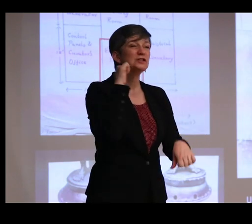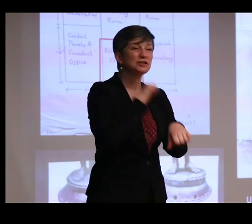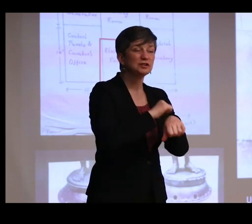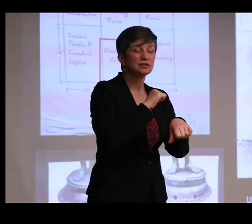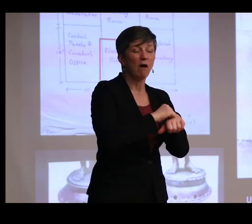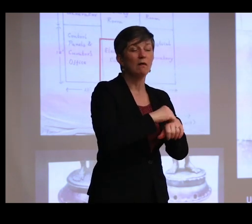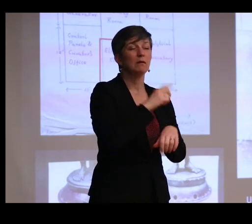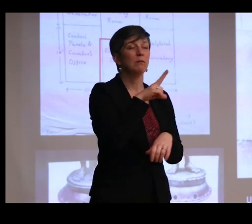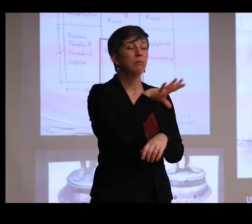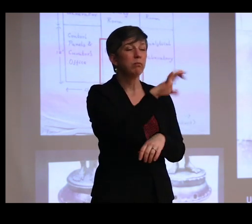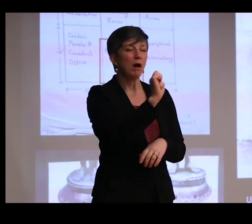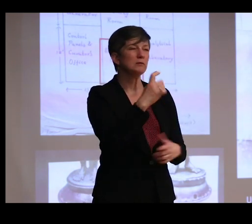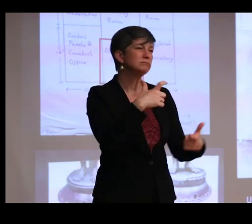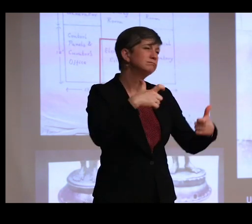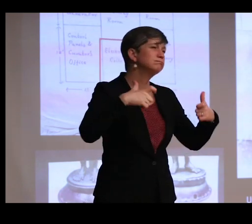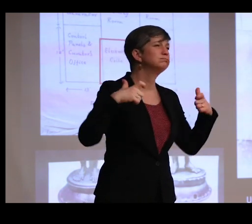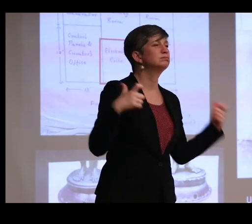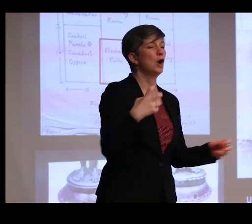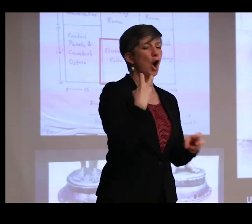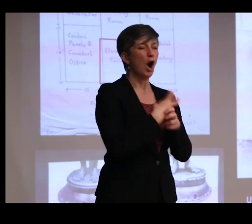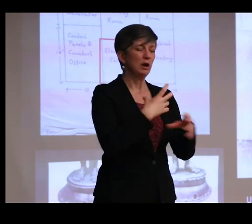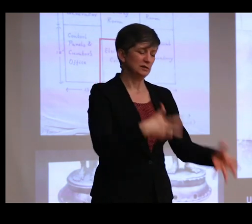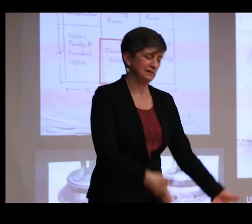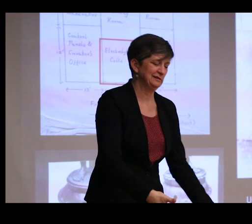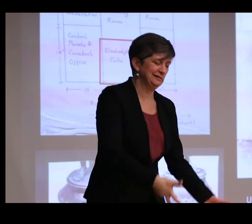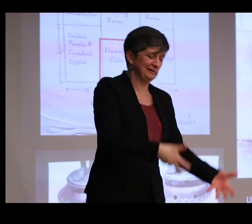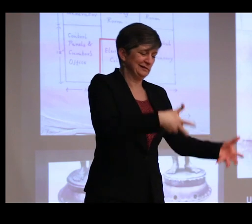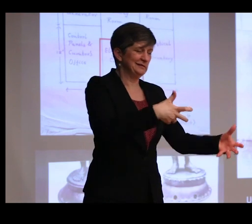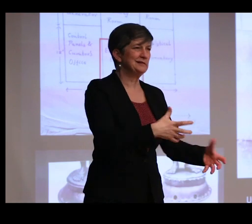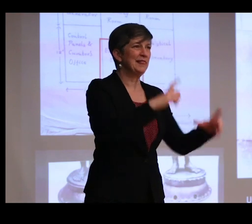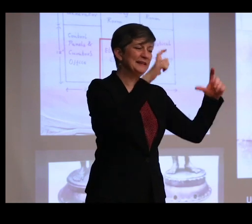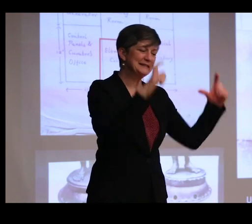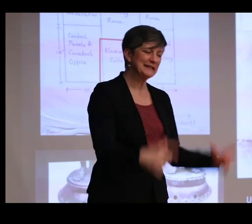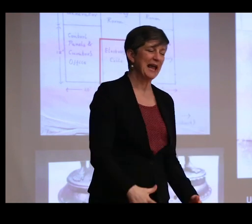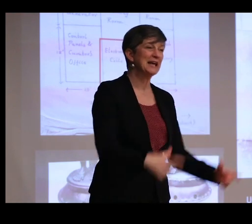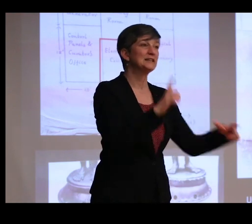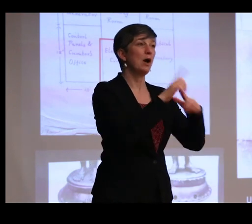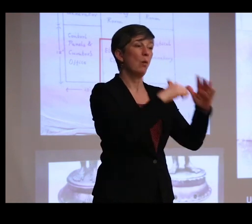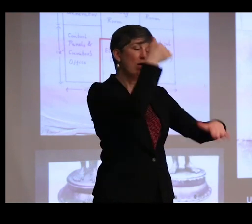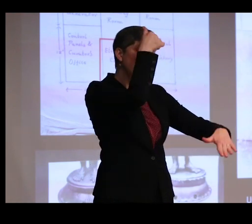So they are massive. They're hard to even get in and out of these tanks. And when they're submerged in their tanks,